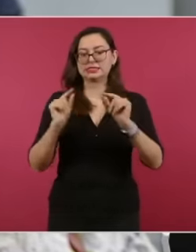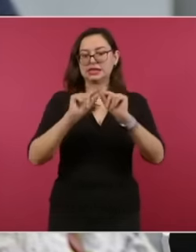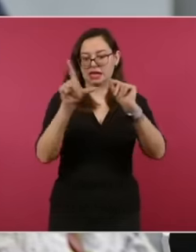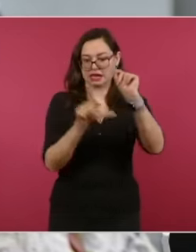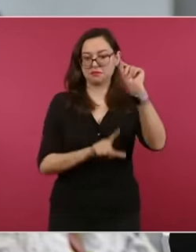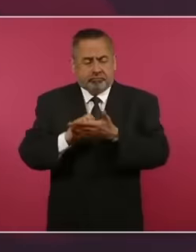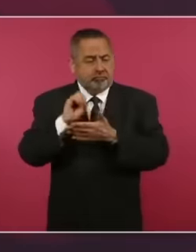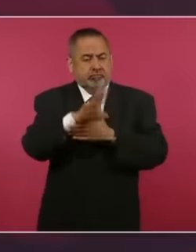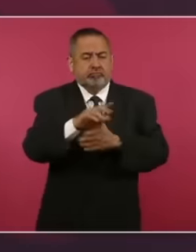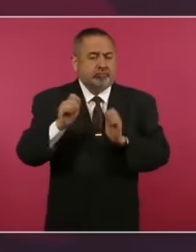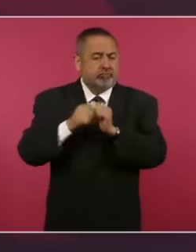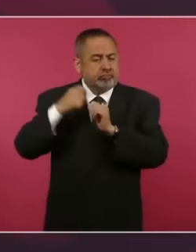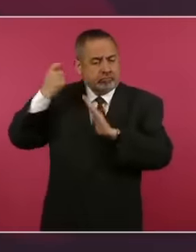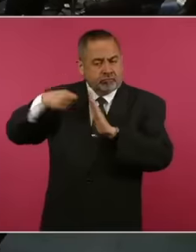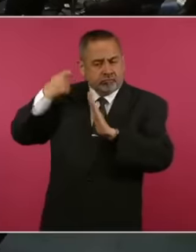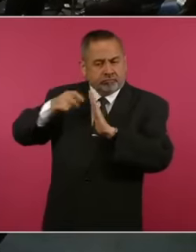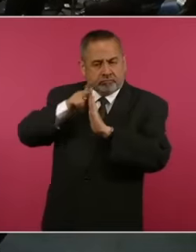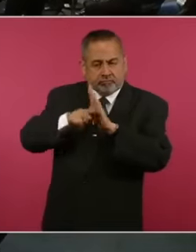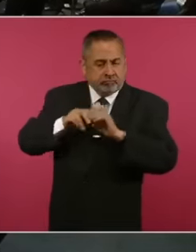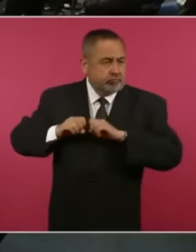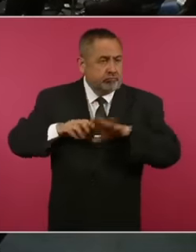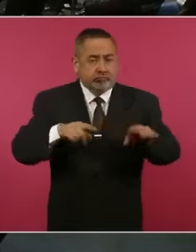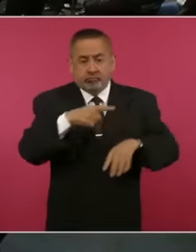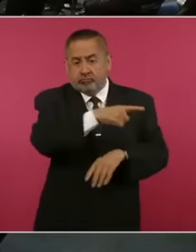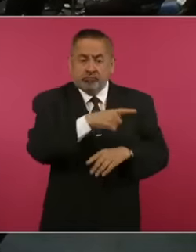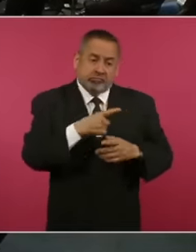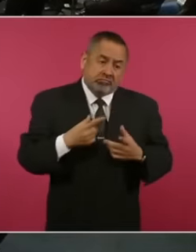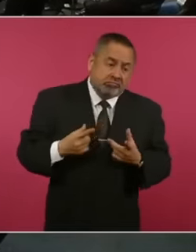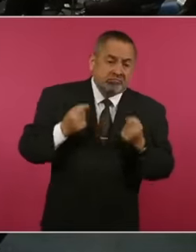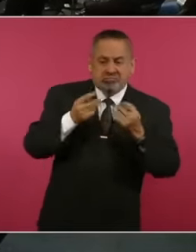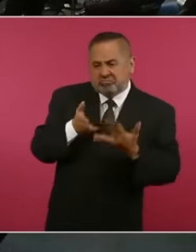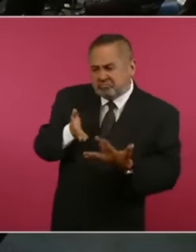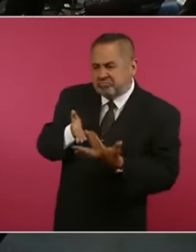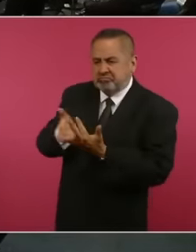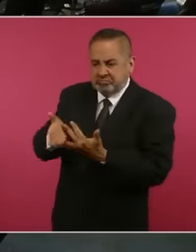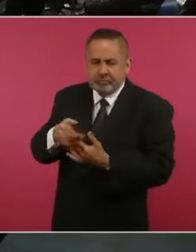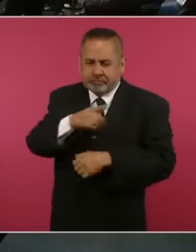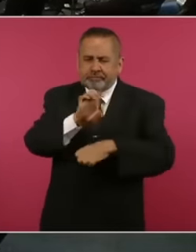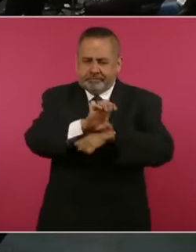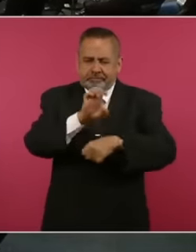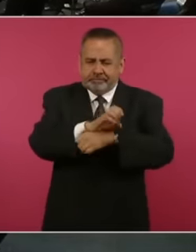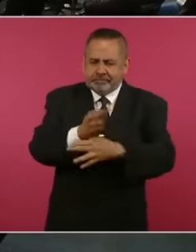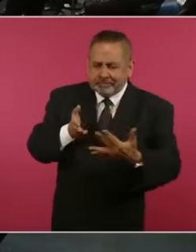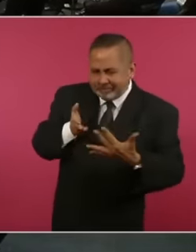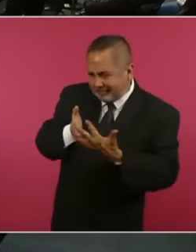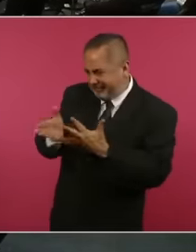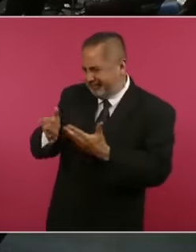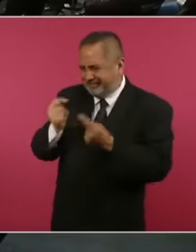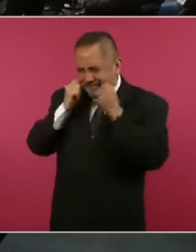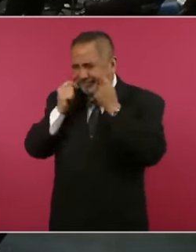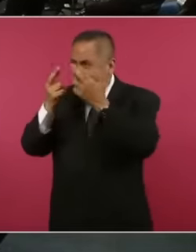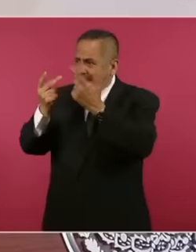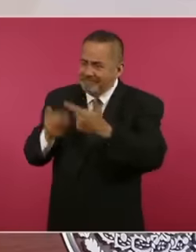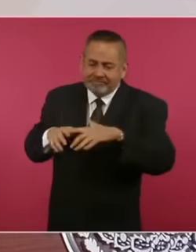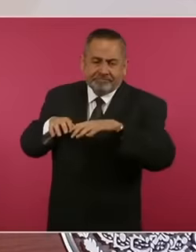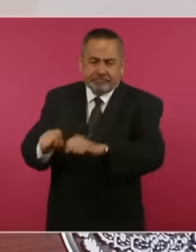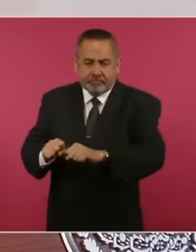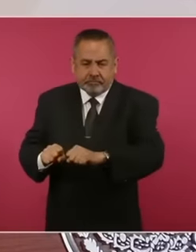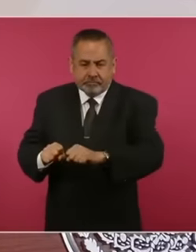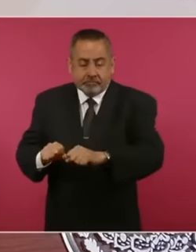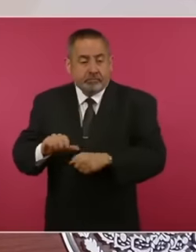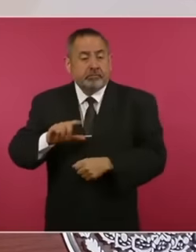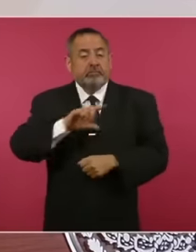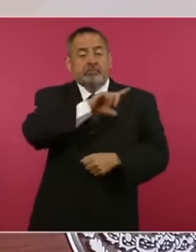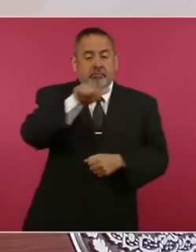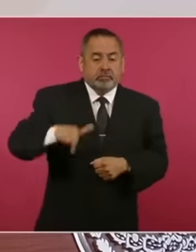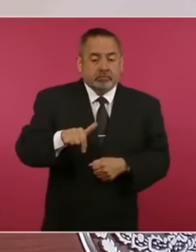video of how they raided our embassy and the response was different yesterday